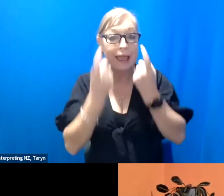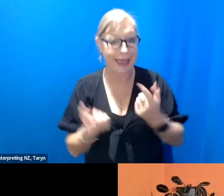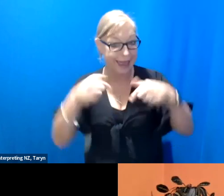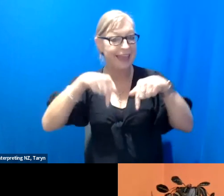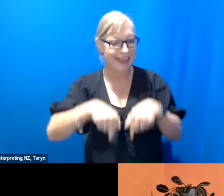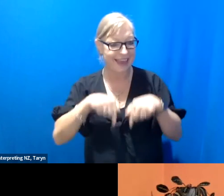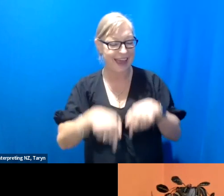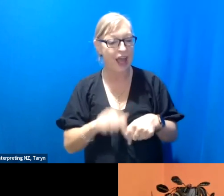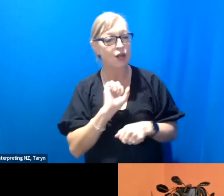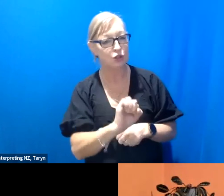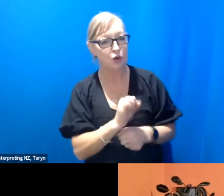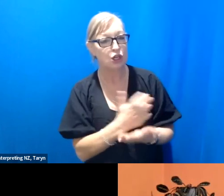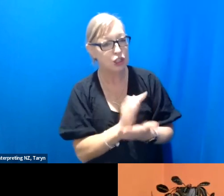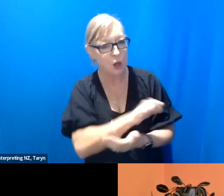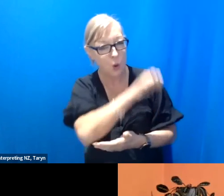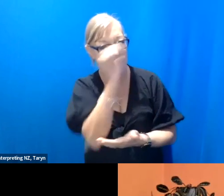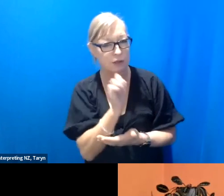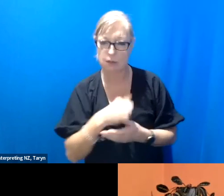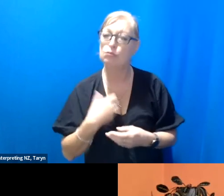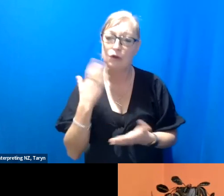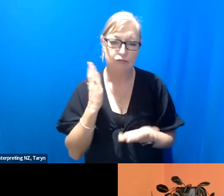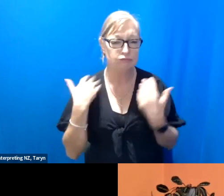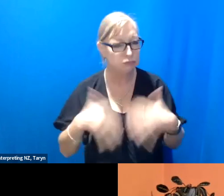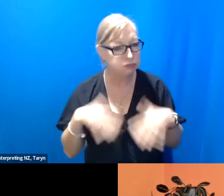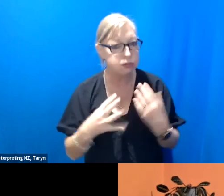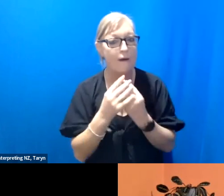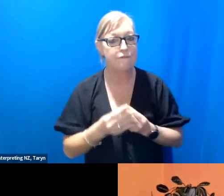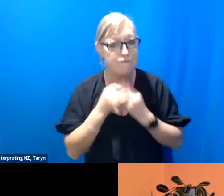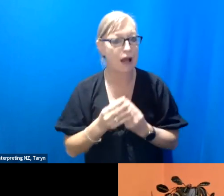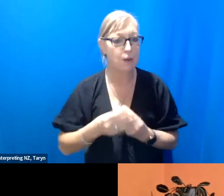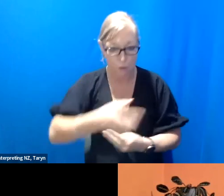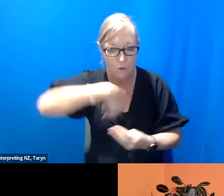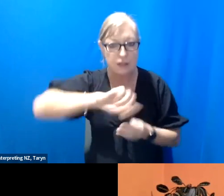your insights, Claire, has been hugely valuable both from a leadership perspective but also from